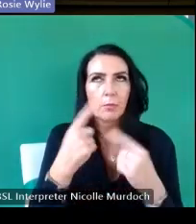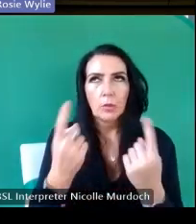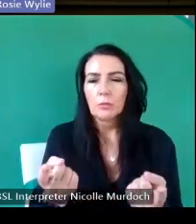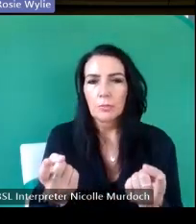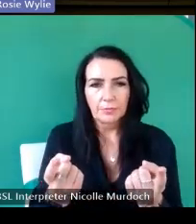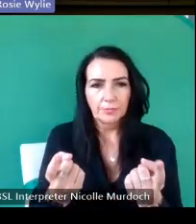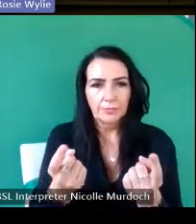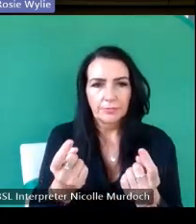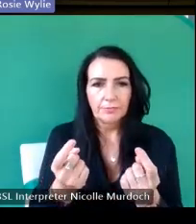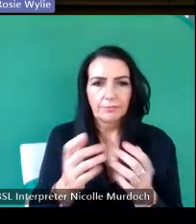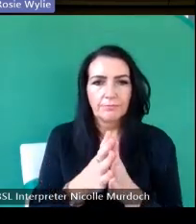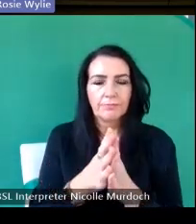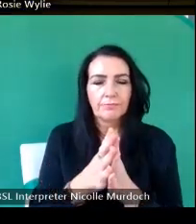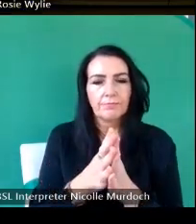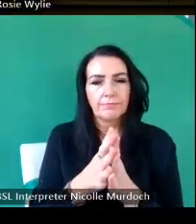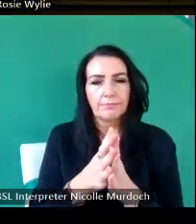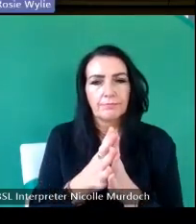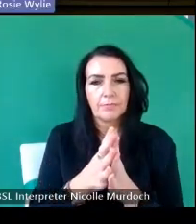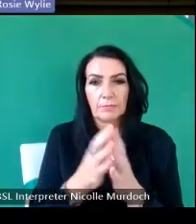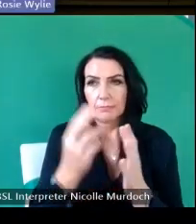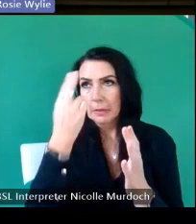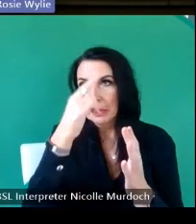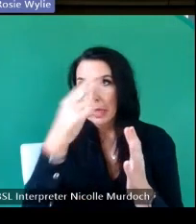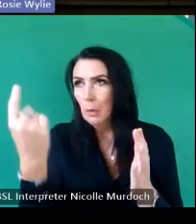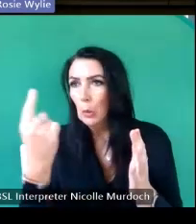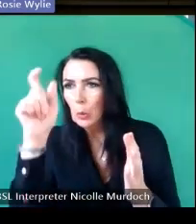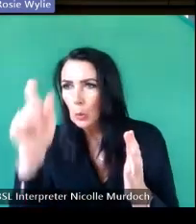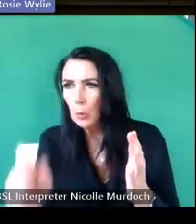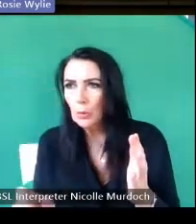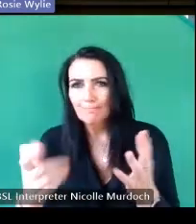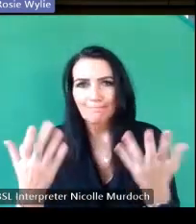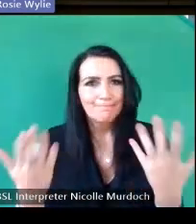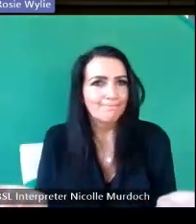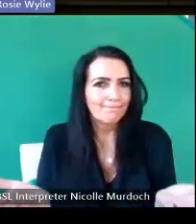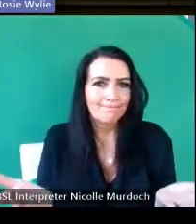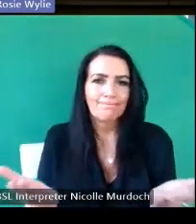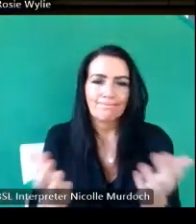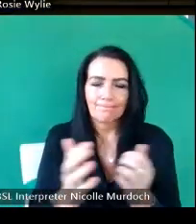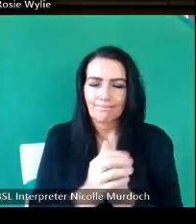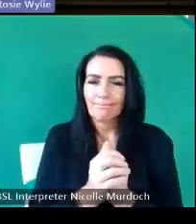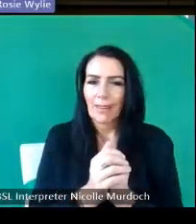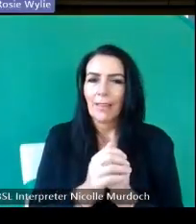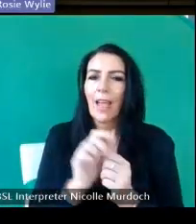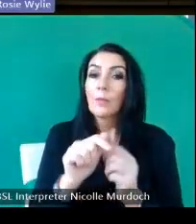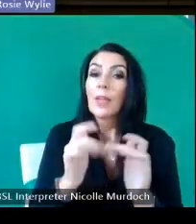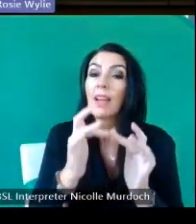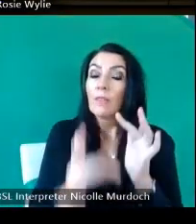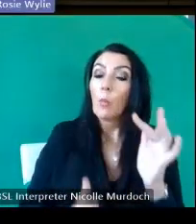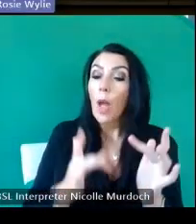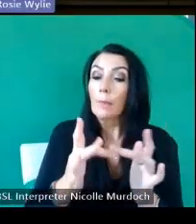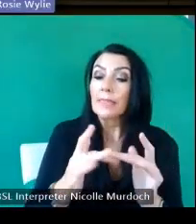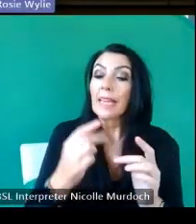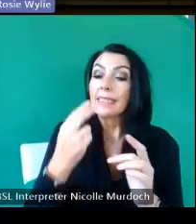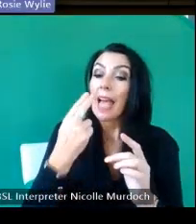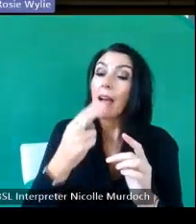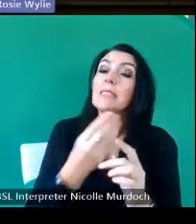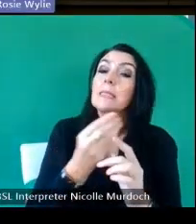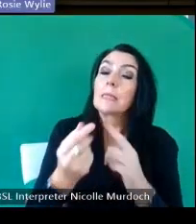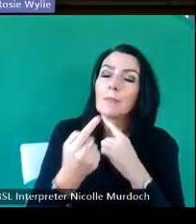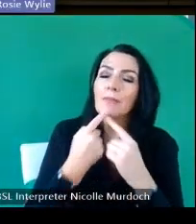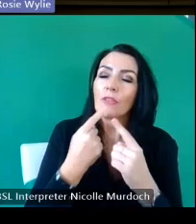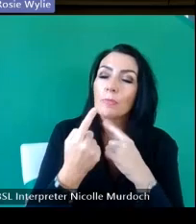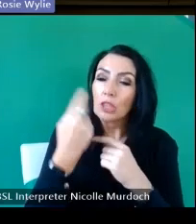website has Mason's Mark Mason's information um but it's very complex and it's very difficult to